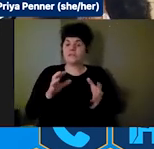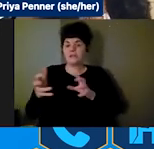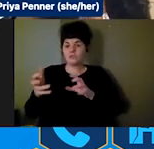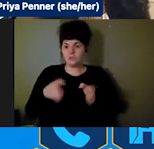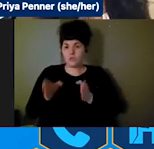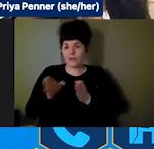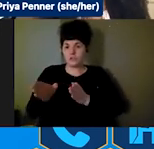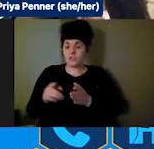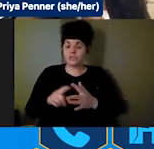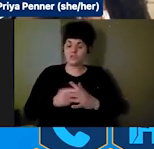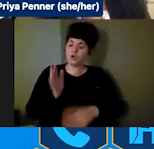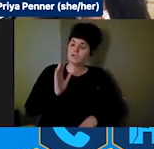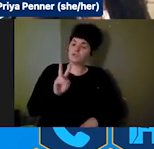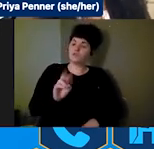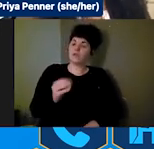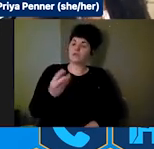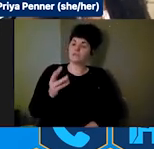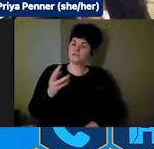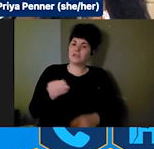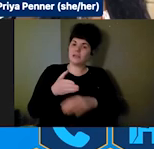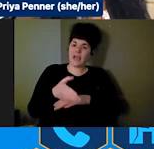2016 following Hurricane Harvey and was actually first